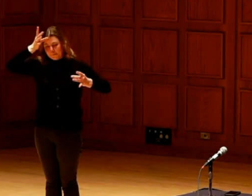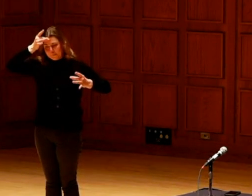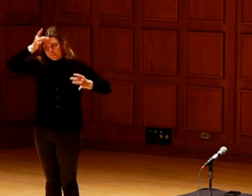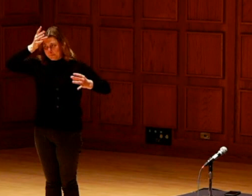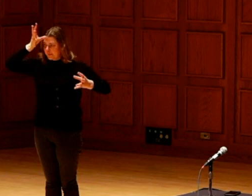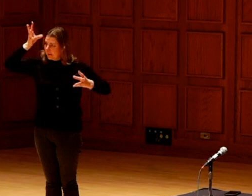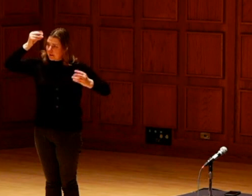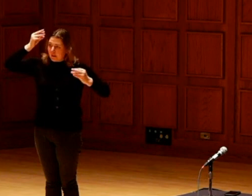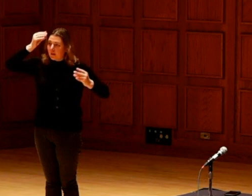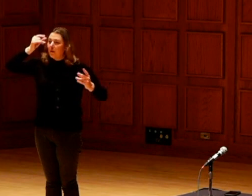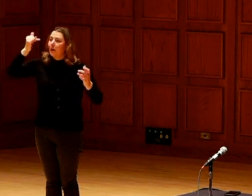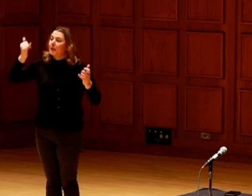You gave us so much to think about.